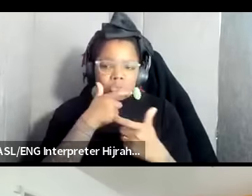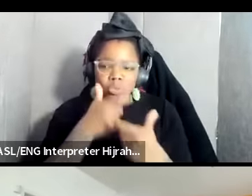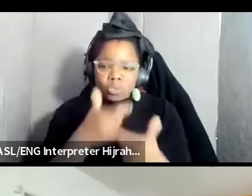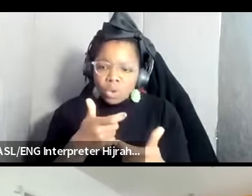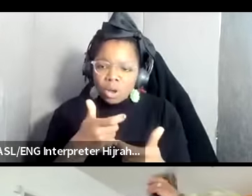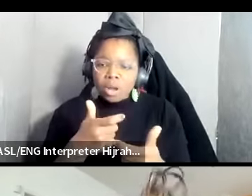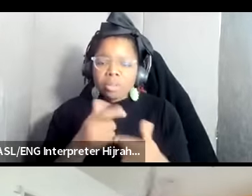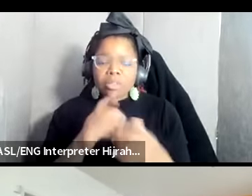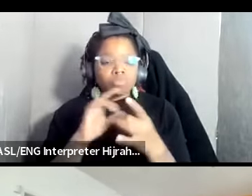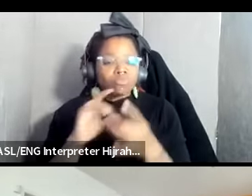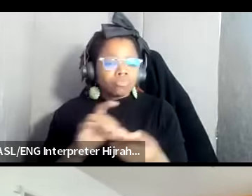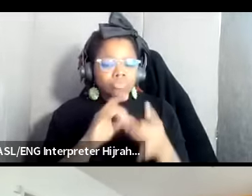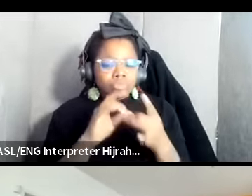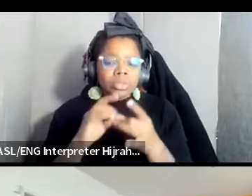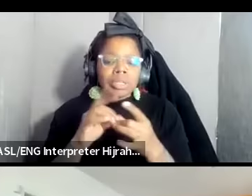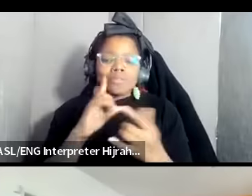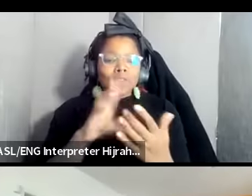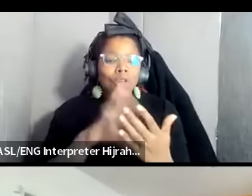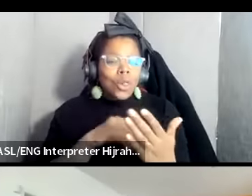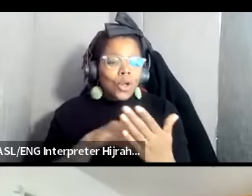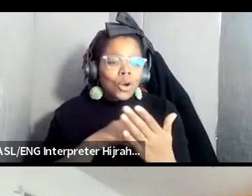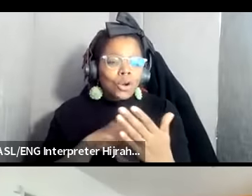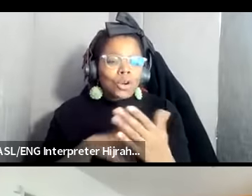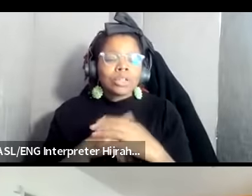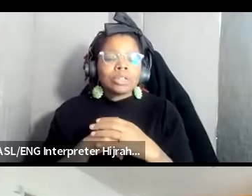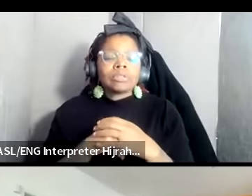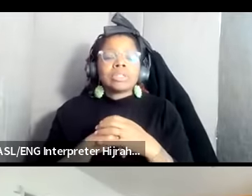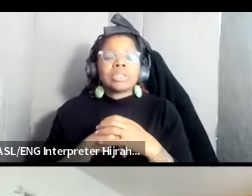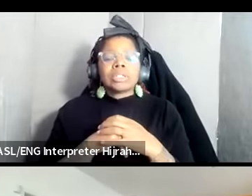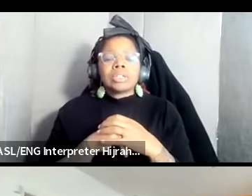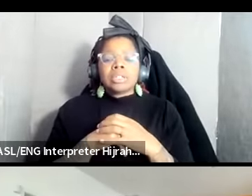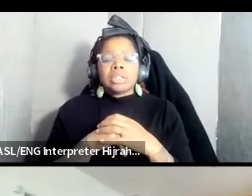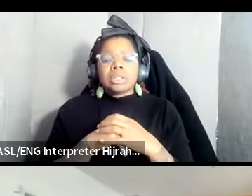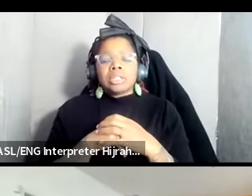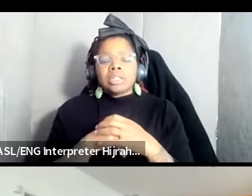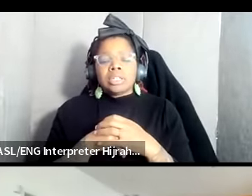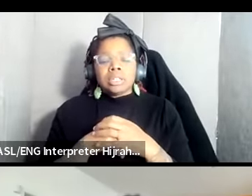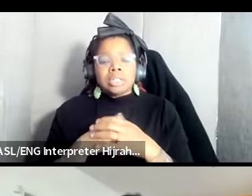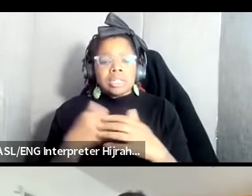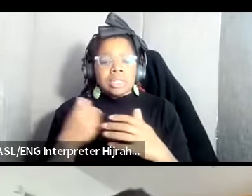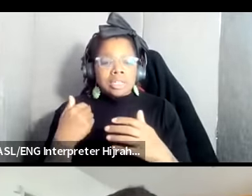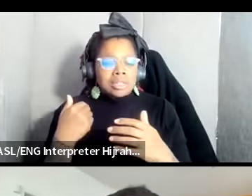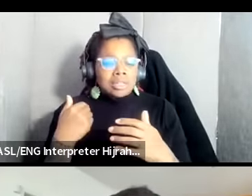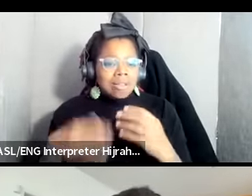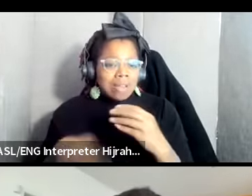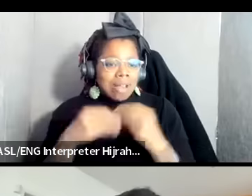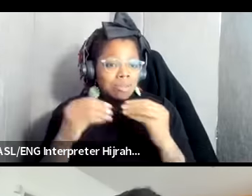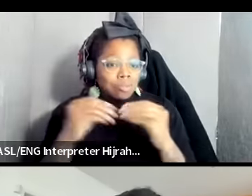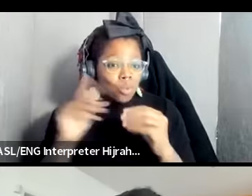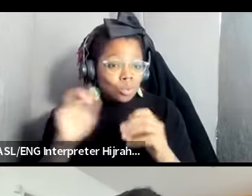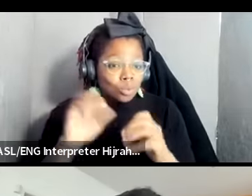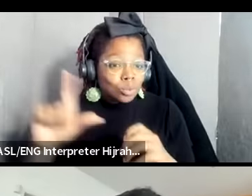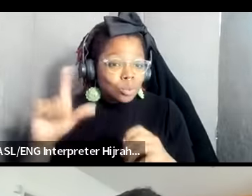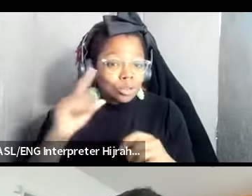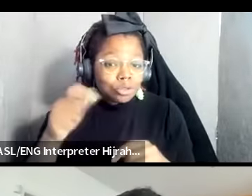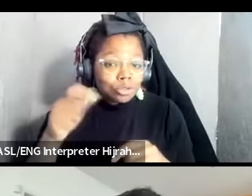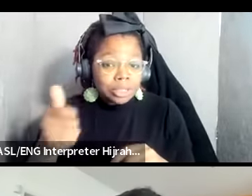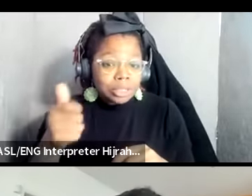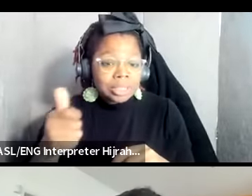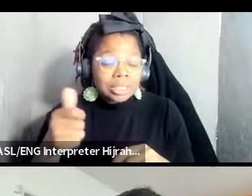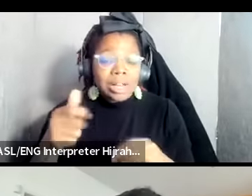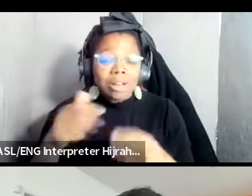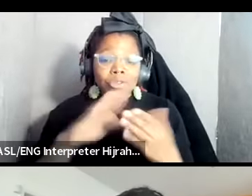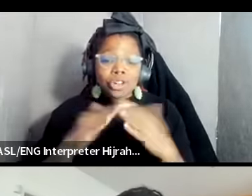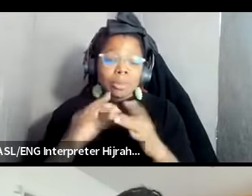community to learn um to again to add more tools to the toolbox to be in community as well as deep